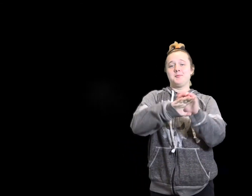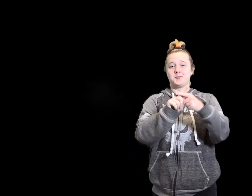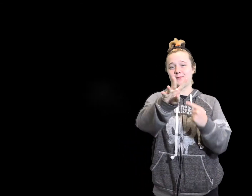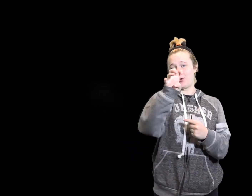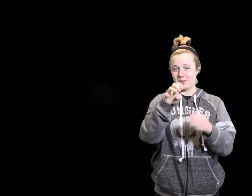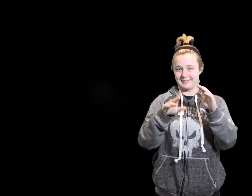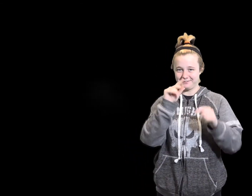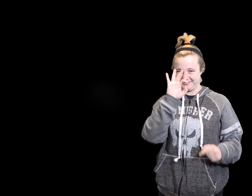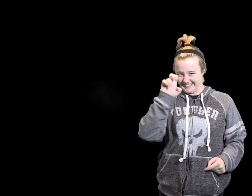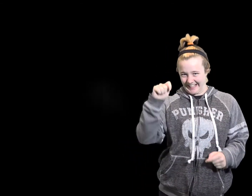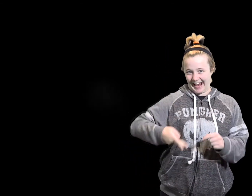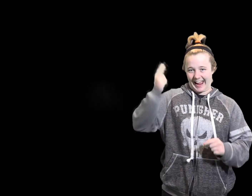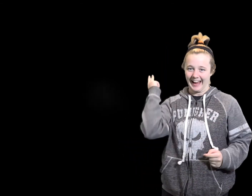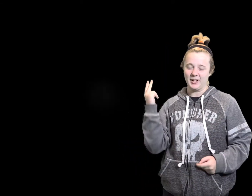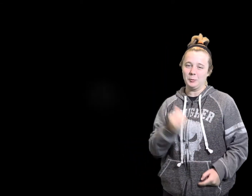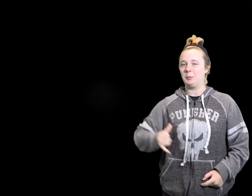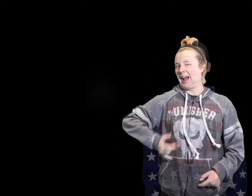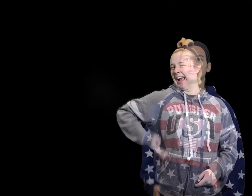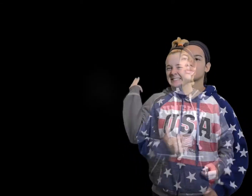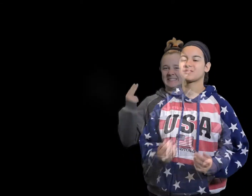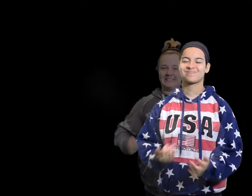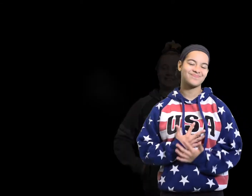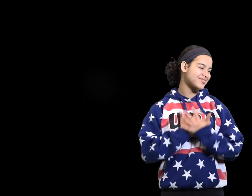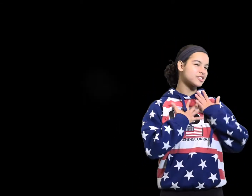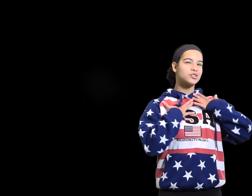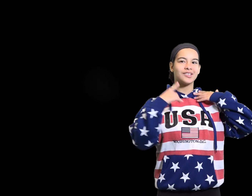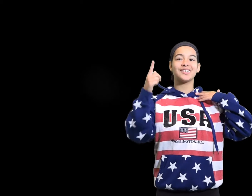I learned drones can go up to 400 feet high. Wow!